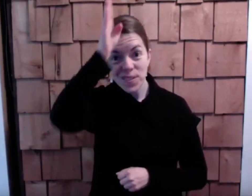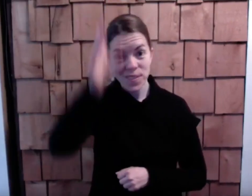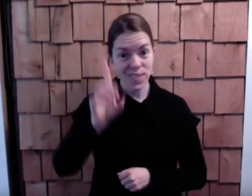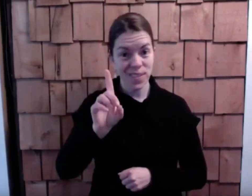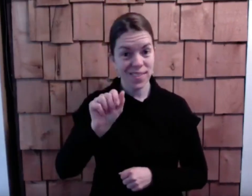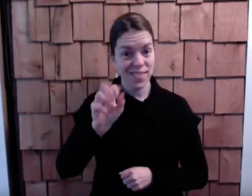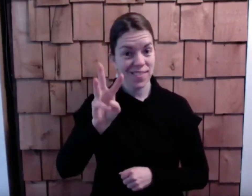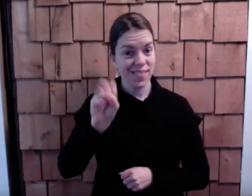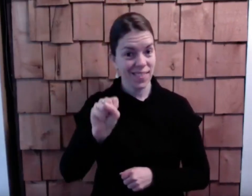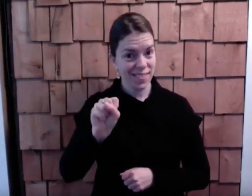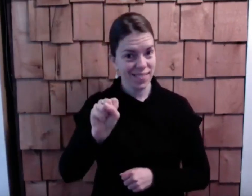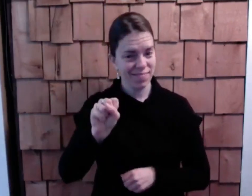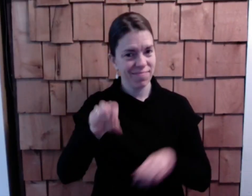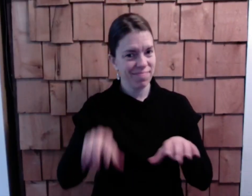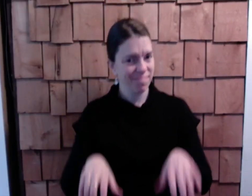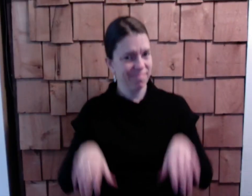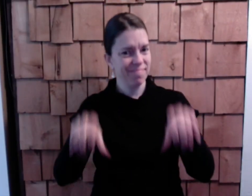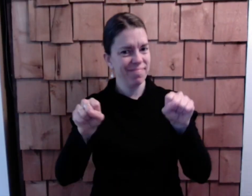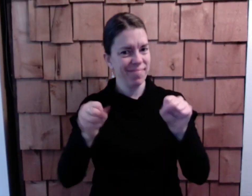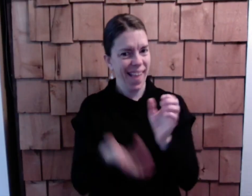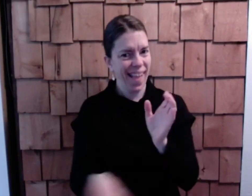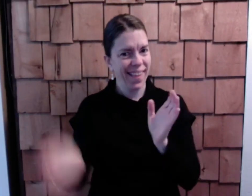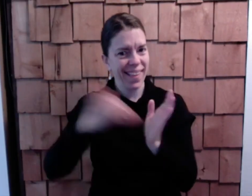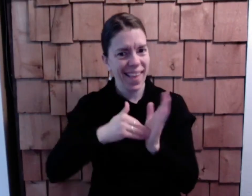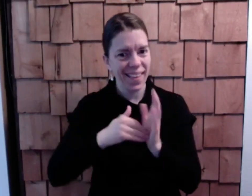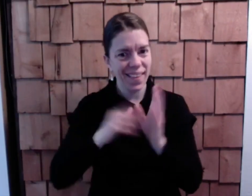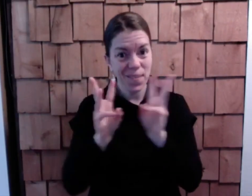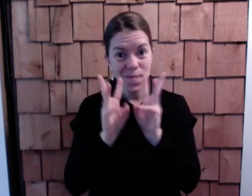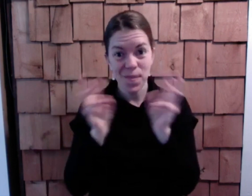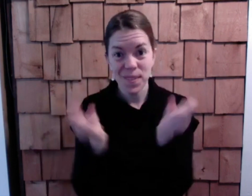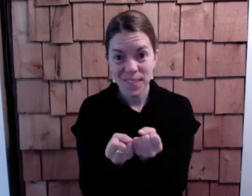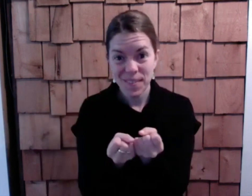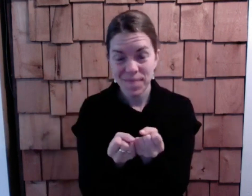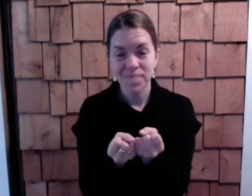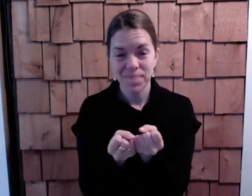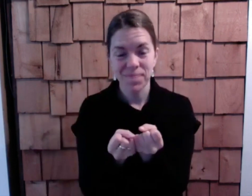DAWS is once again hosting a workshop.